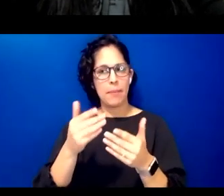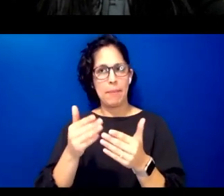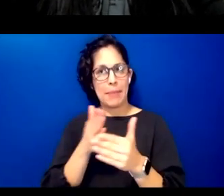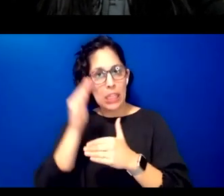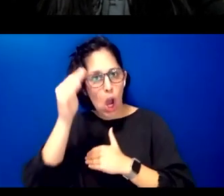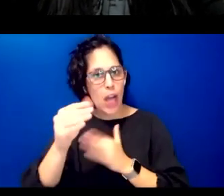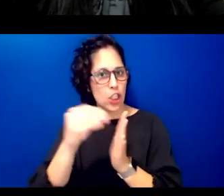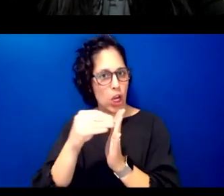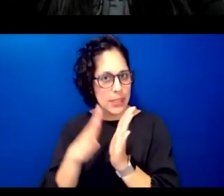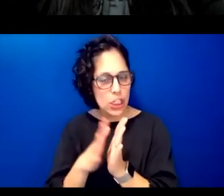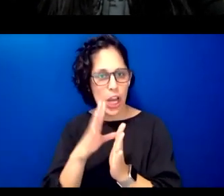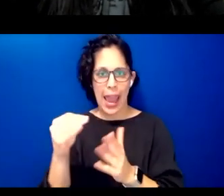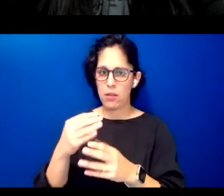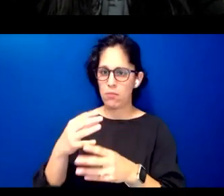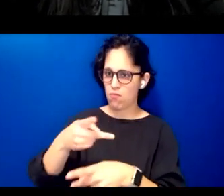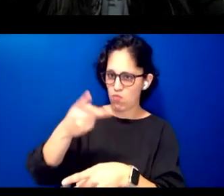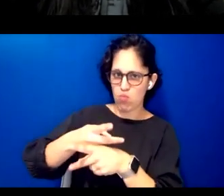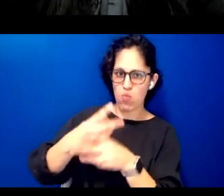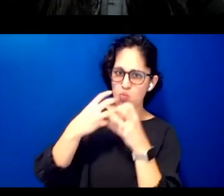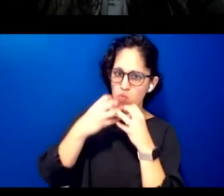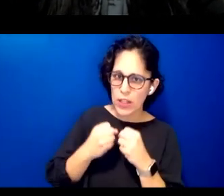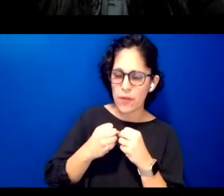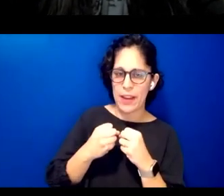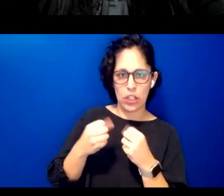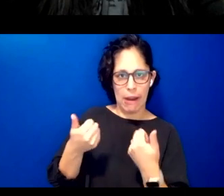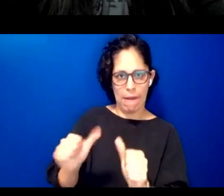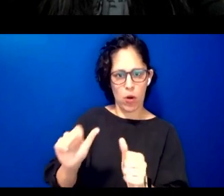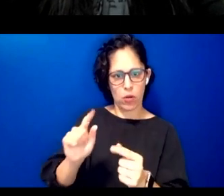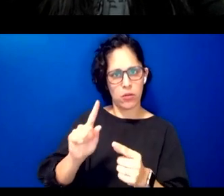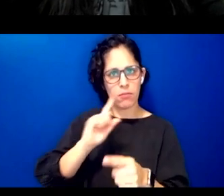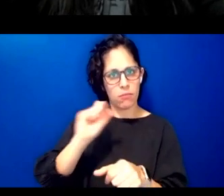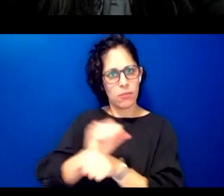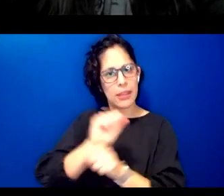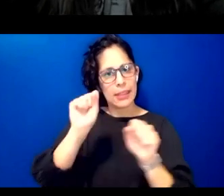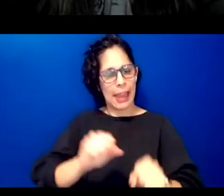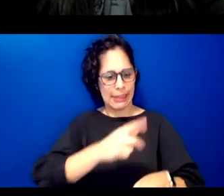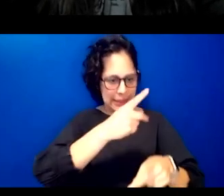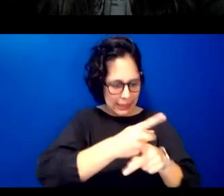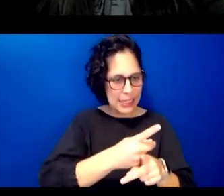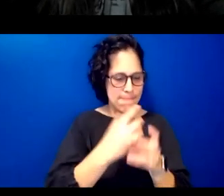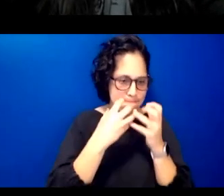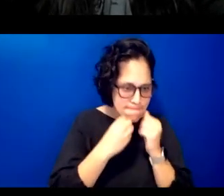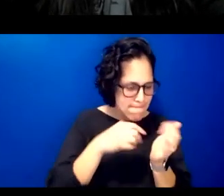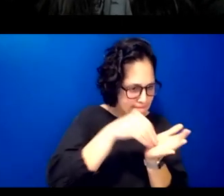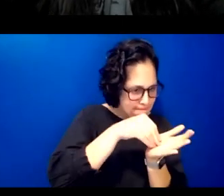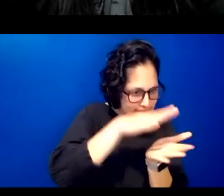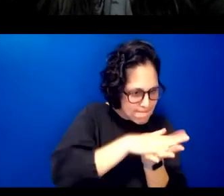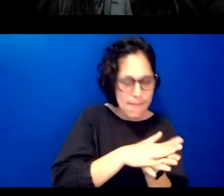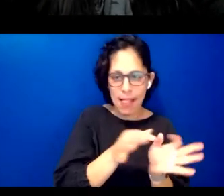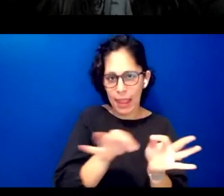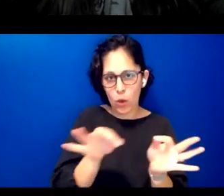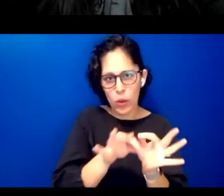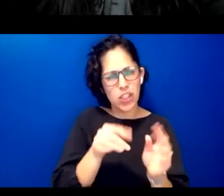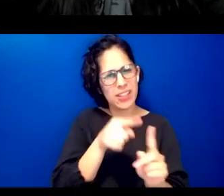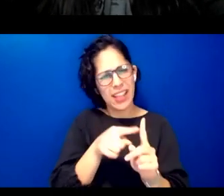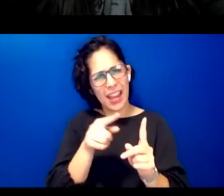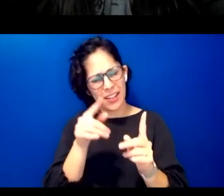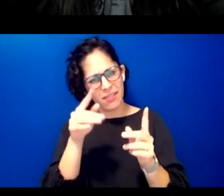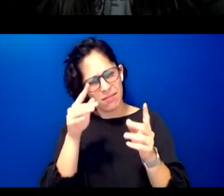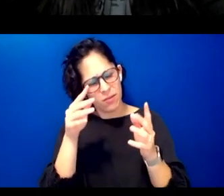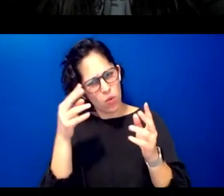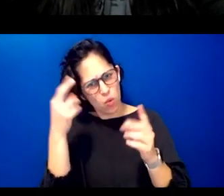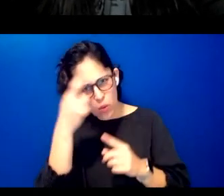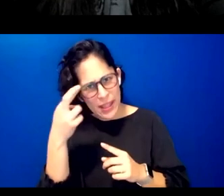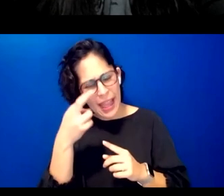that in a sense can fossilize language they conclude that it is up to communities to retool